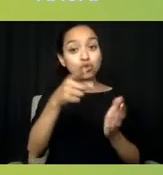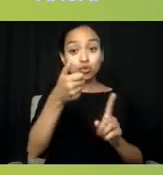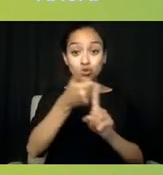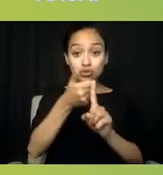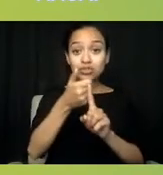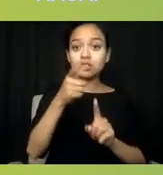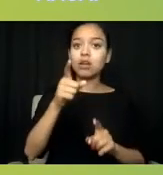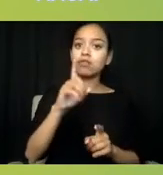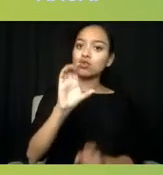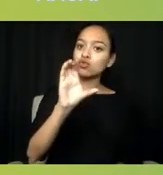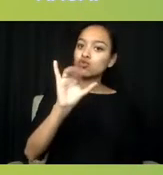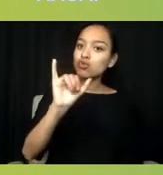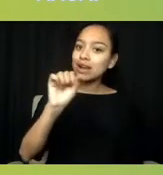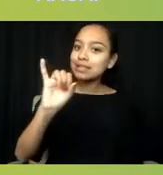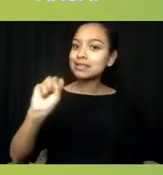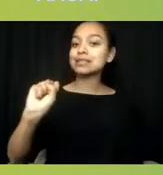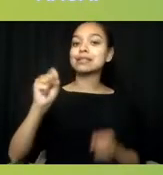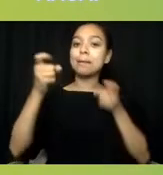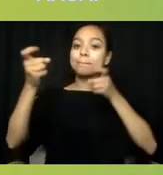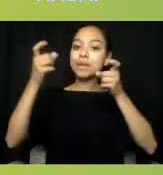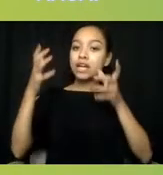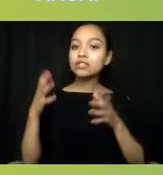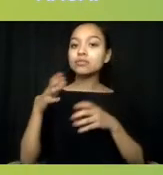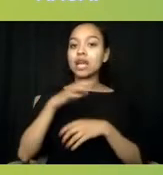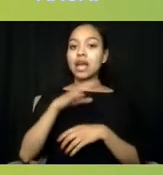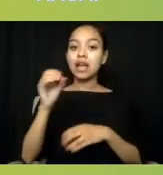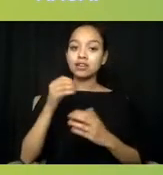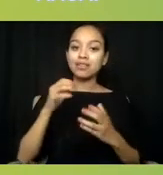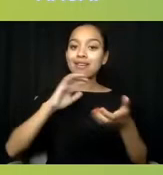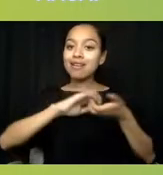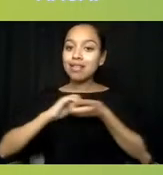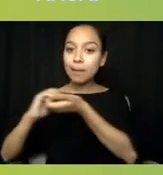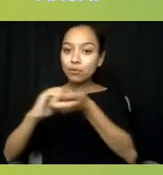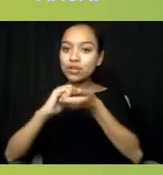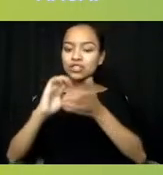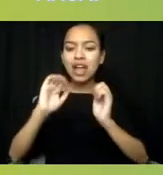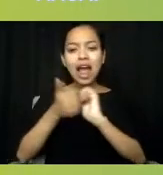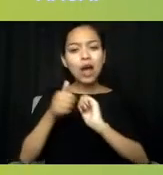How can 988 be the difference for historically invisible groups?